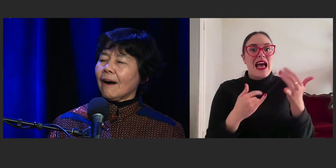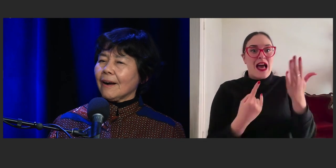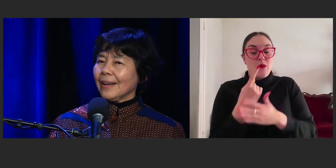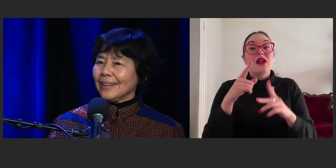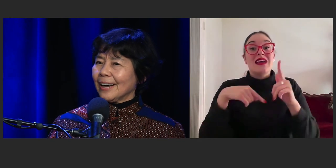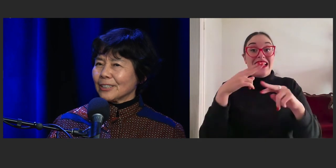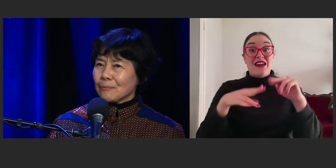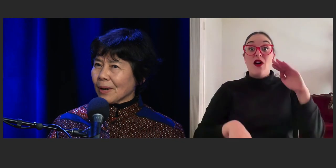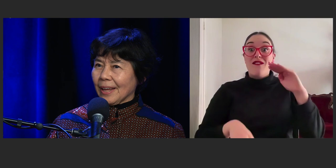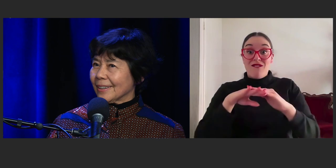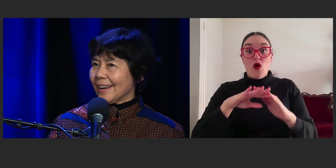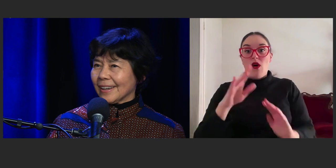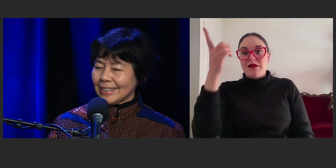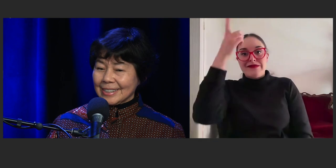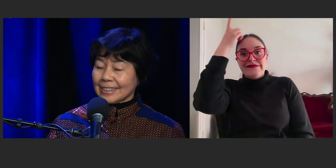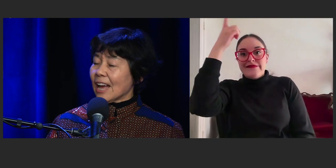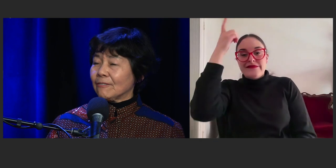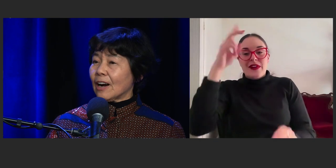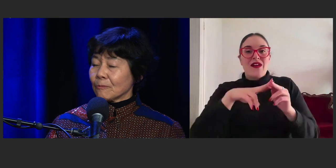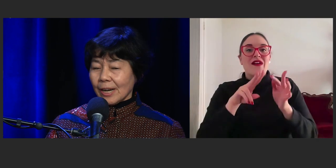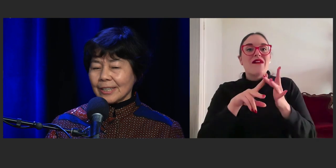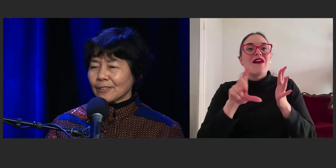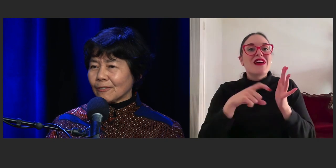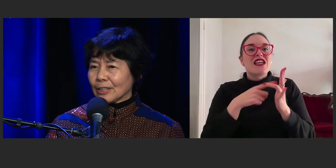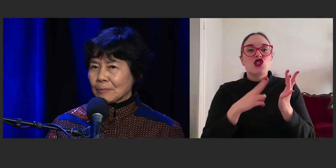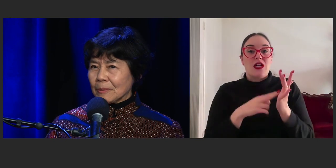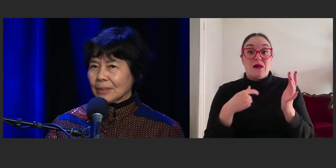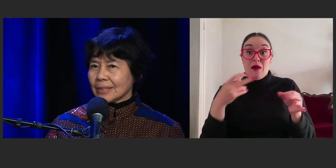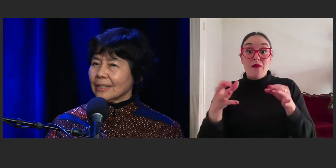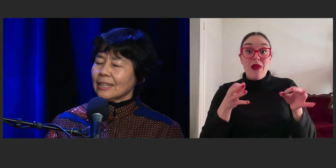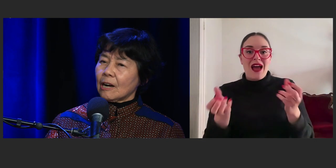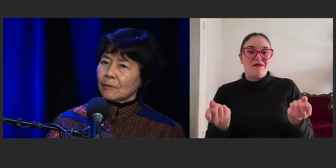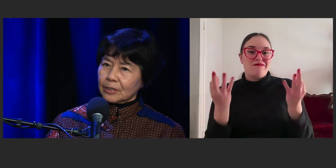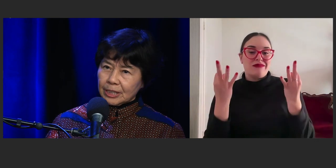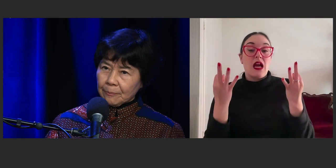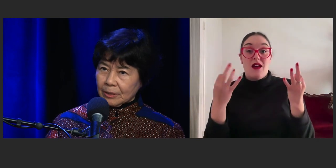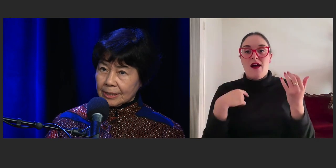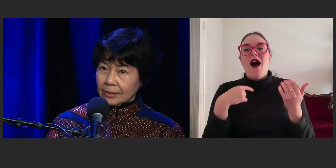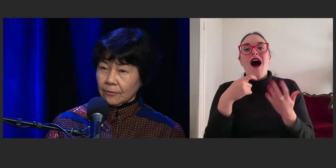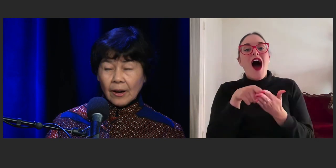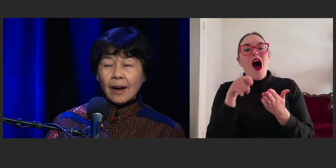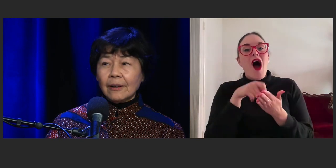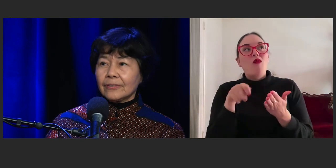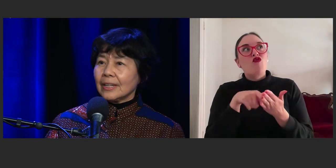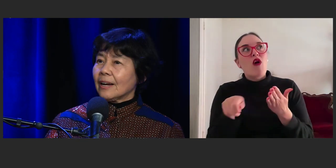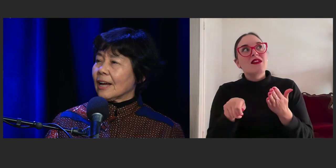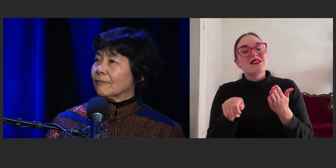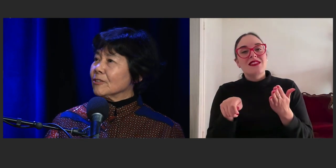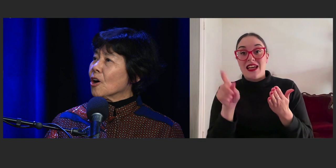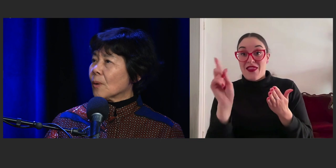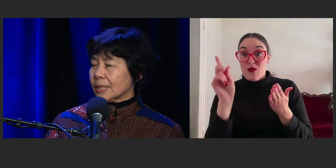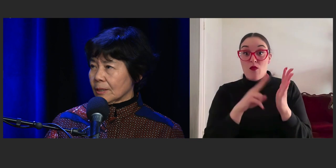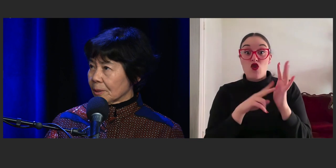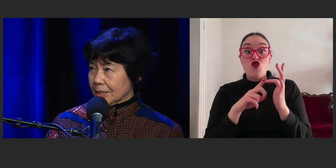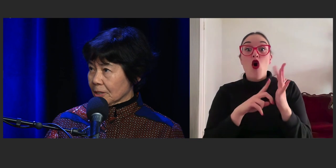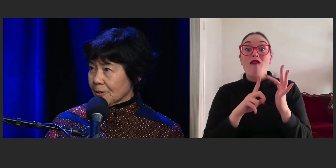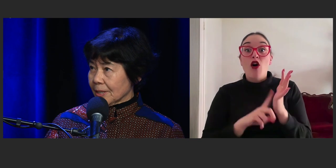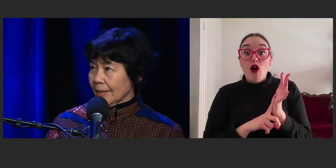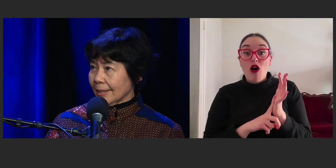I don't plan and I'm writing a novel at the moment. I'm onto chapter five, I have no idea where it's going.